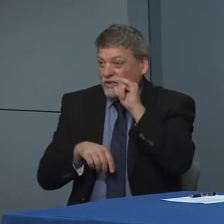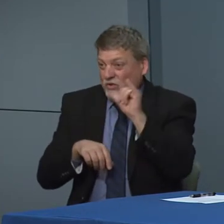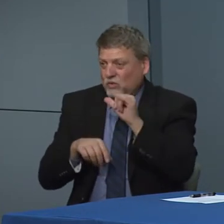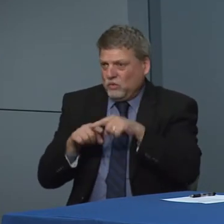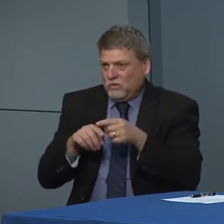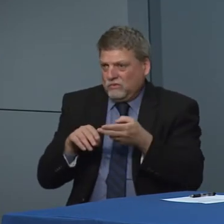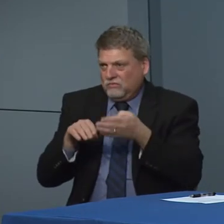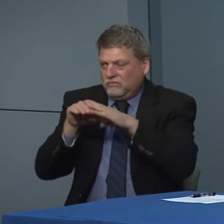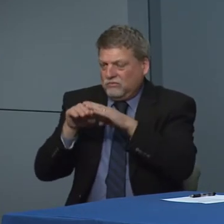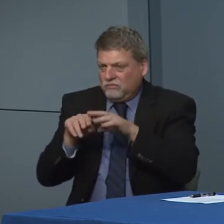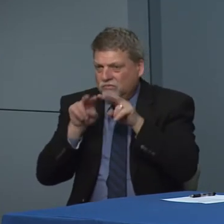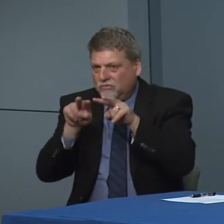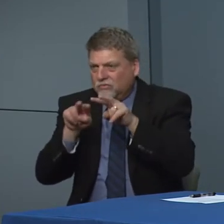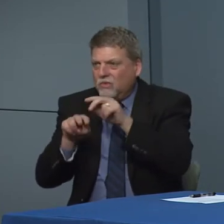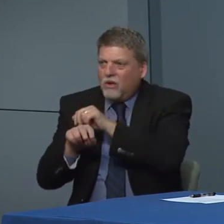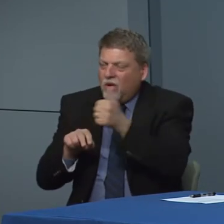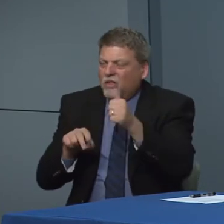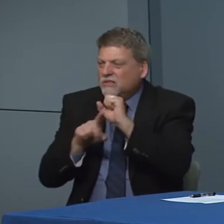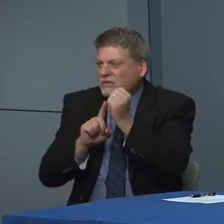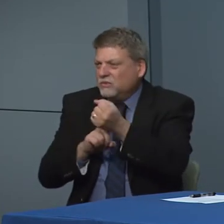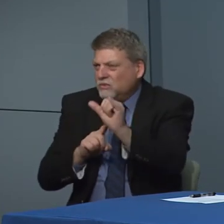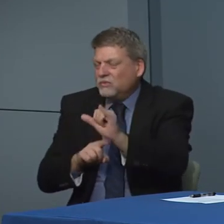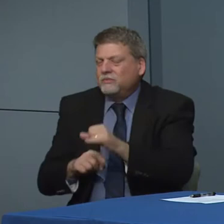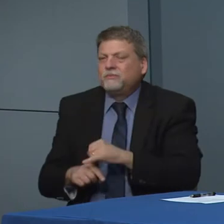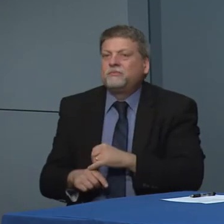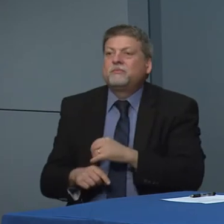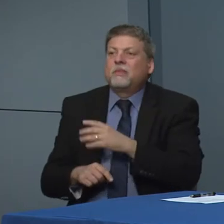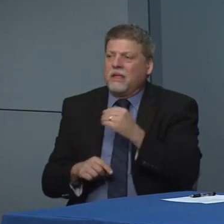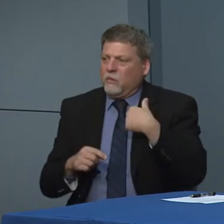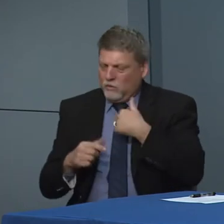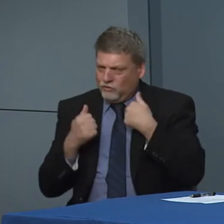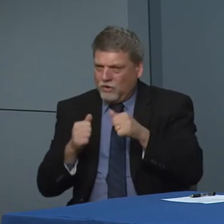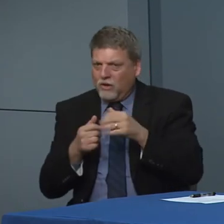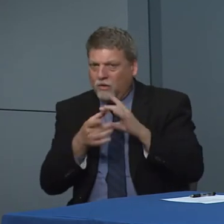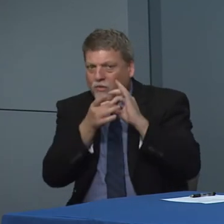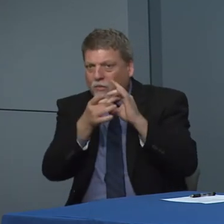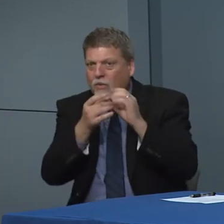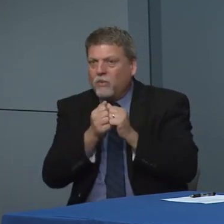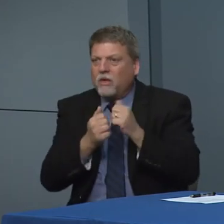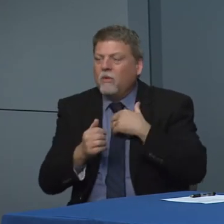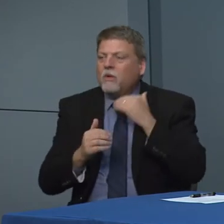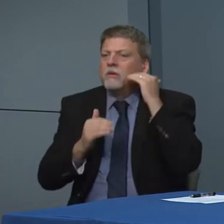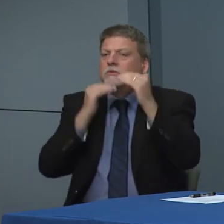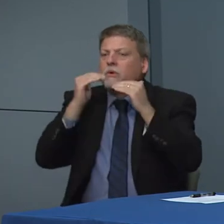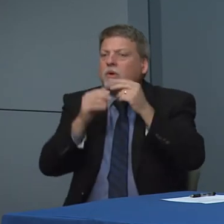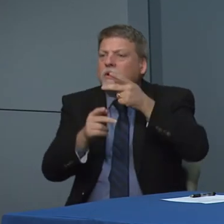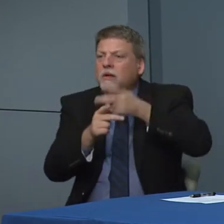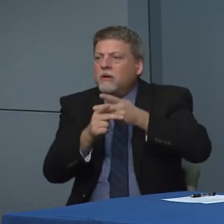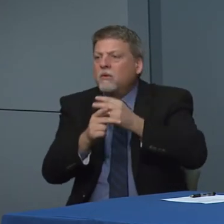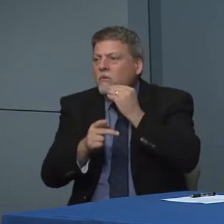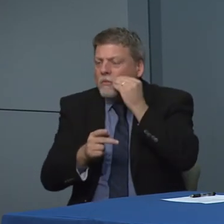working really closely with our long-term care facilities are adult care homes. Taking this very very seriously and I think